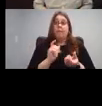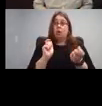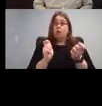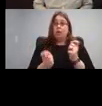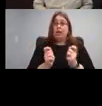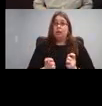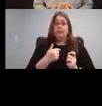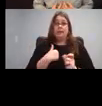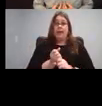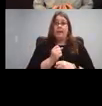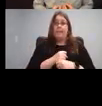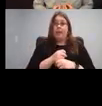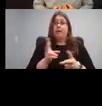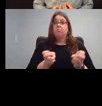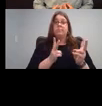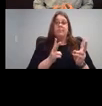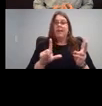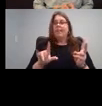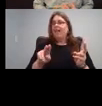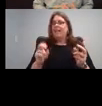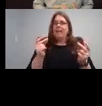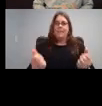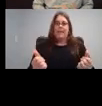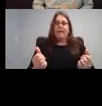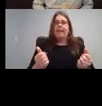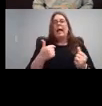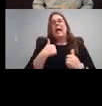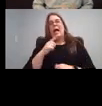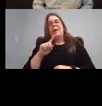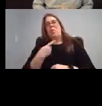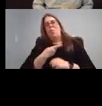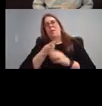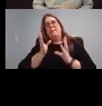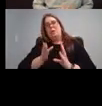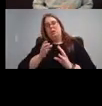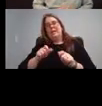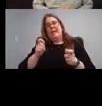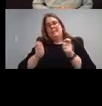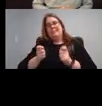made it so that I'm the only ones who can edit it just so that it doesn't fall into chaos. However, a link to this